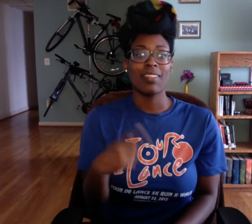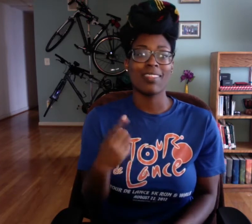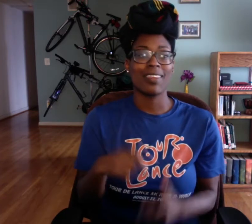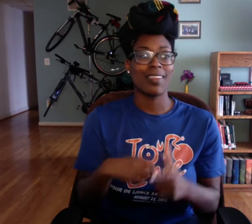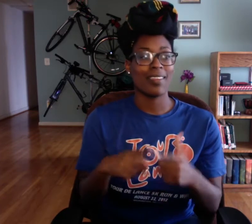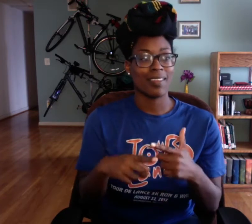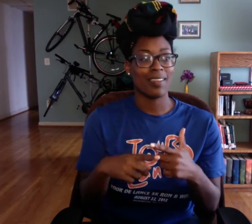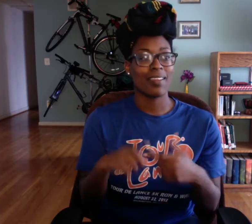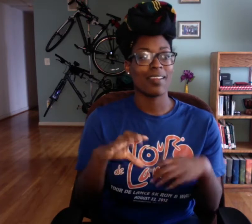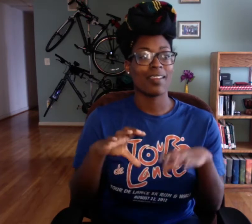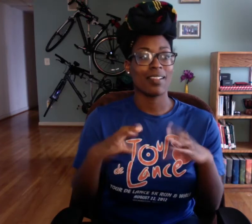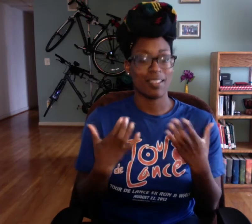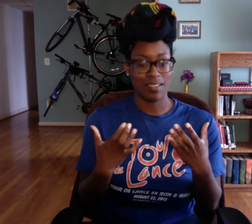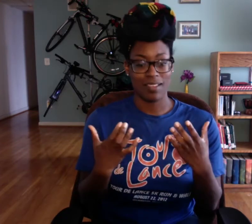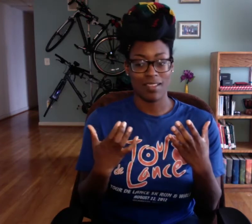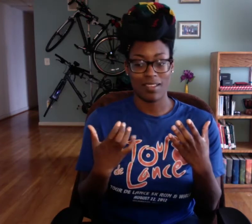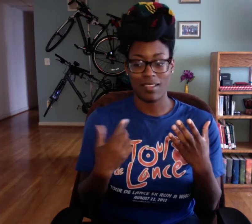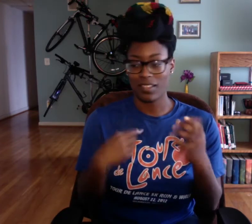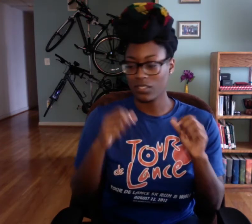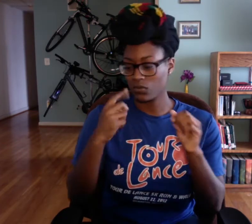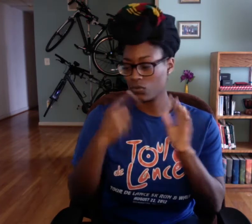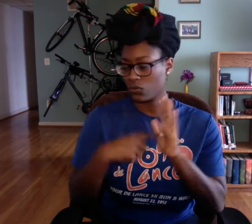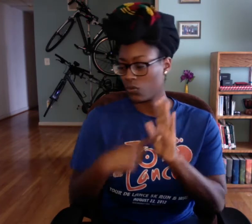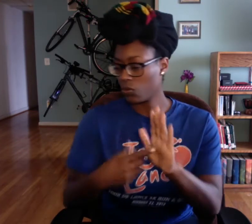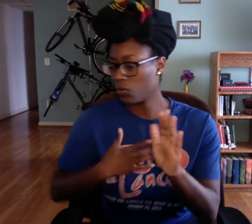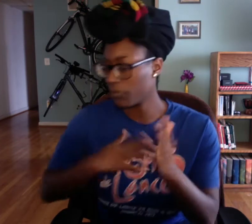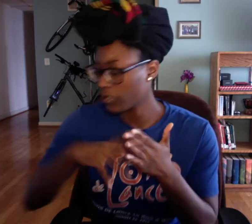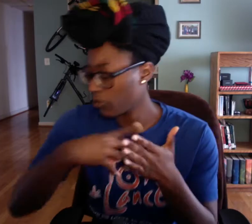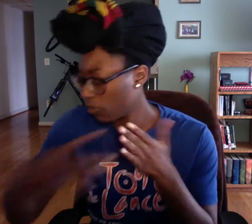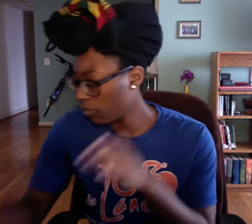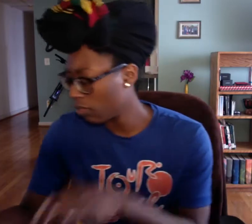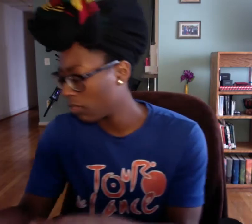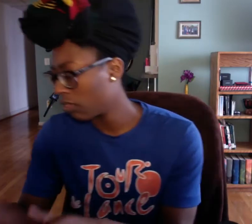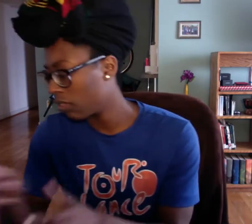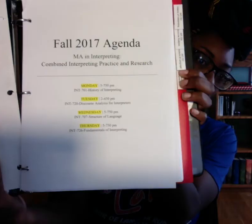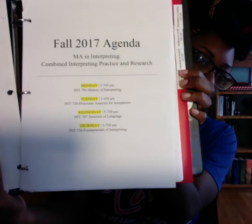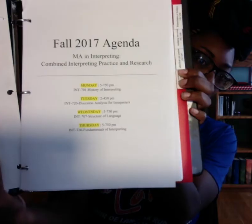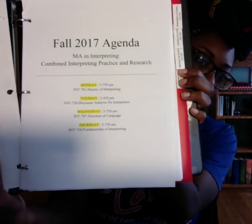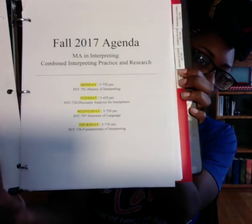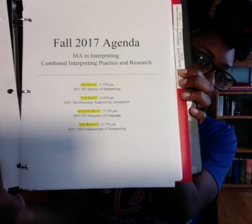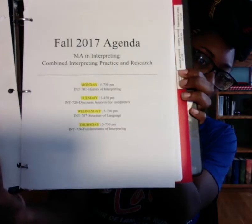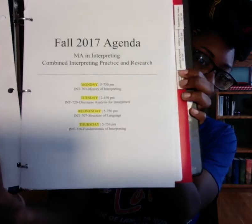in the day. And then class, here I'll show you my schedule.